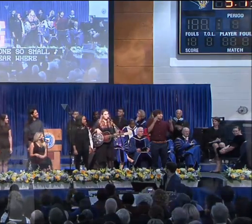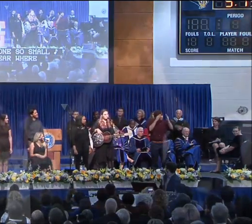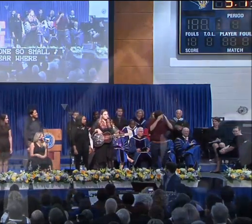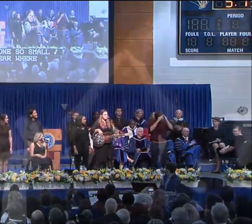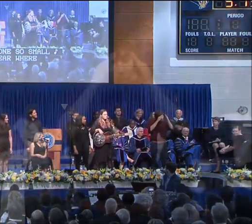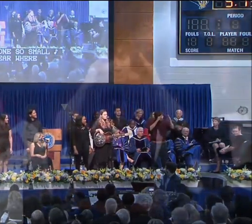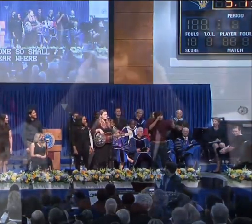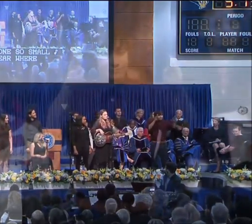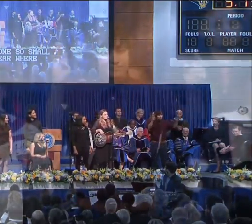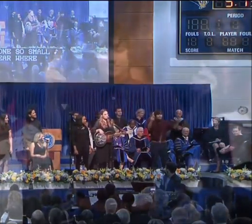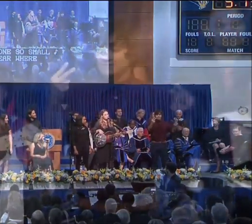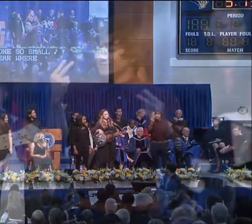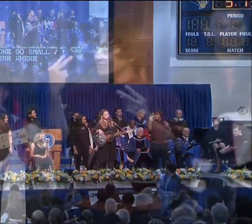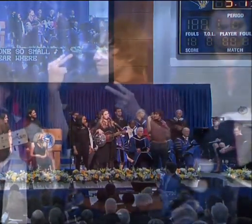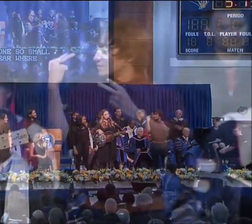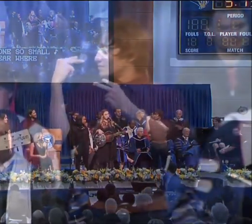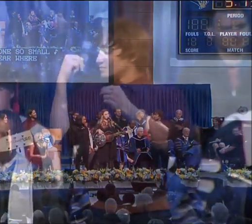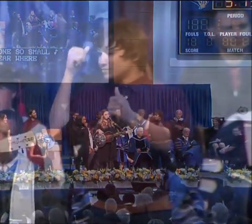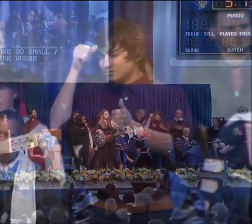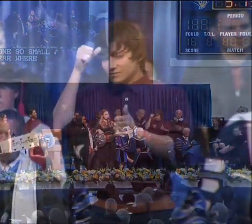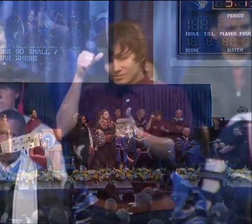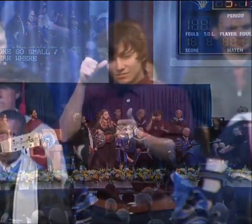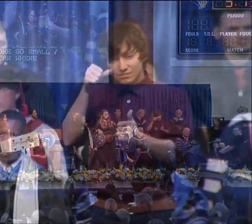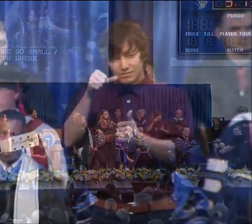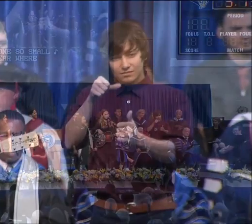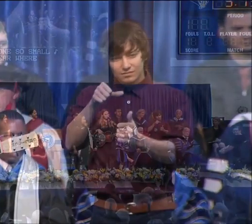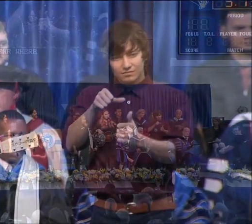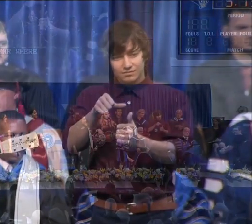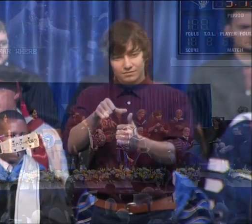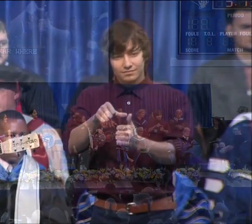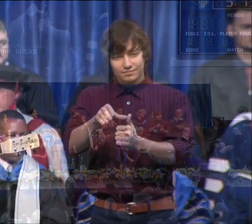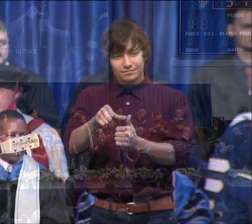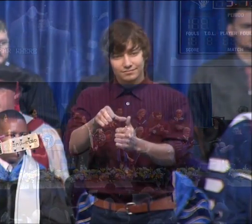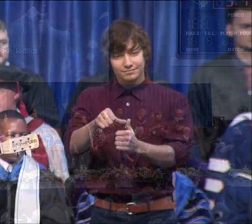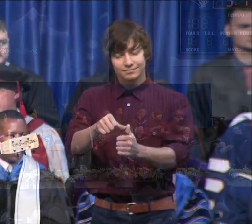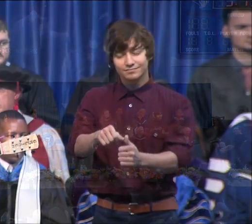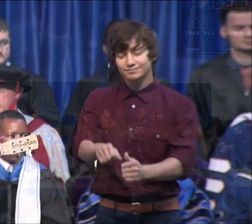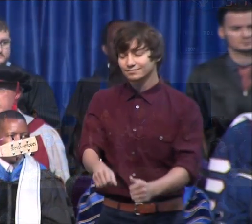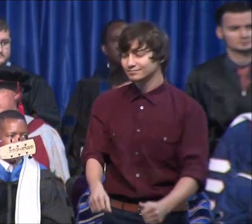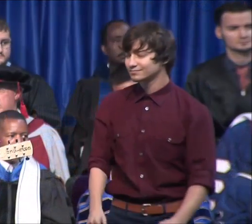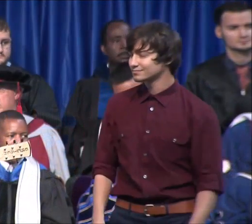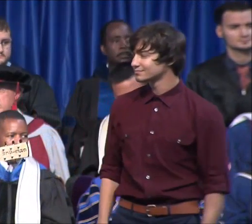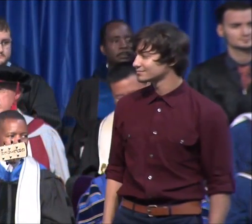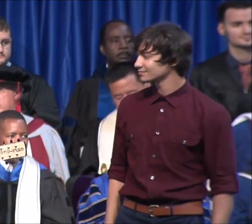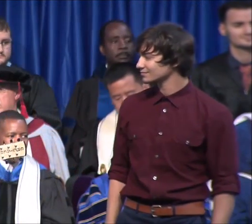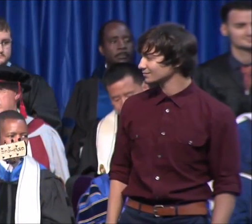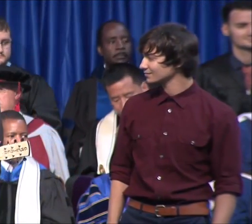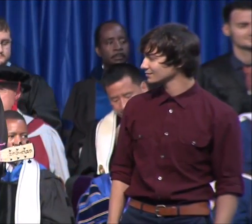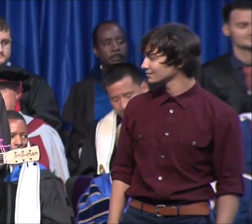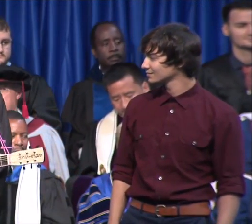You'll hear and you'll recall The sadness the doubt